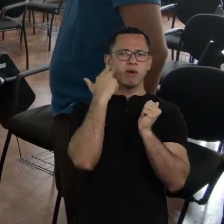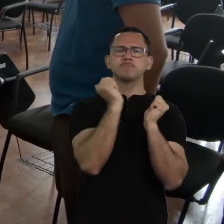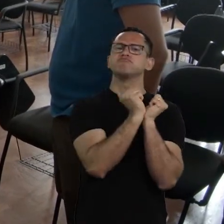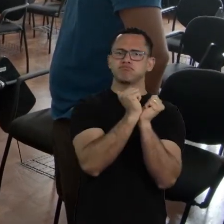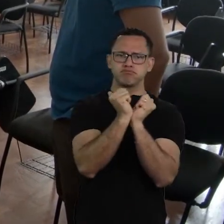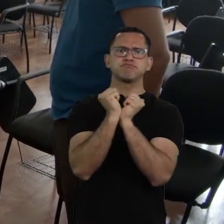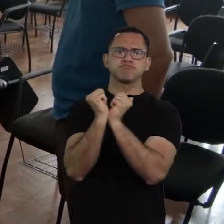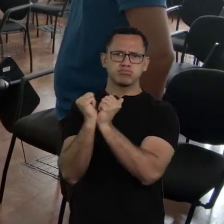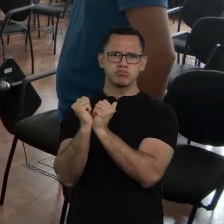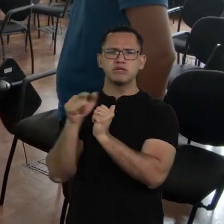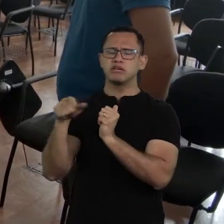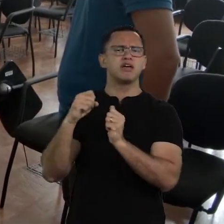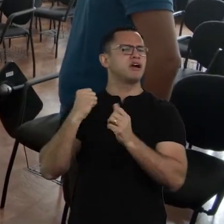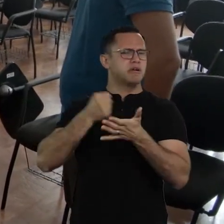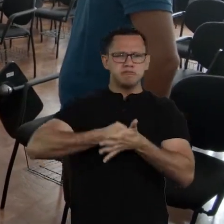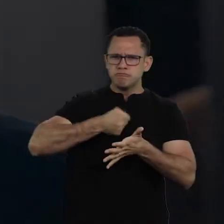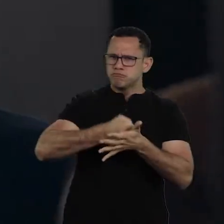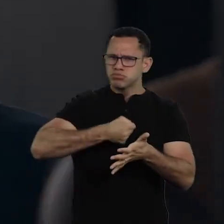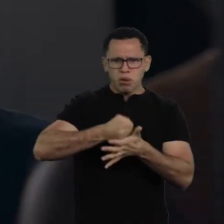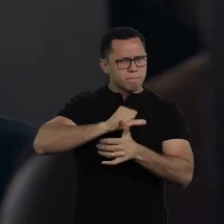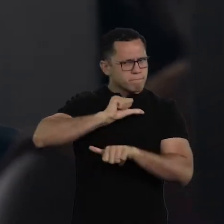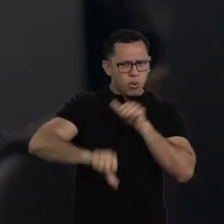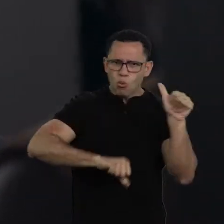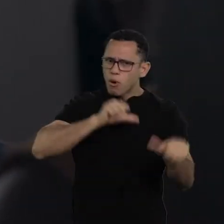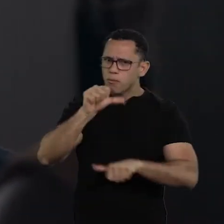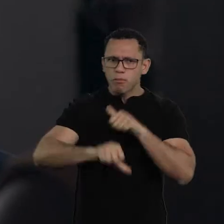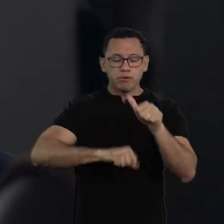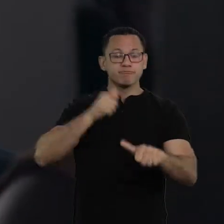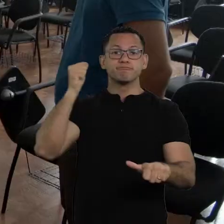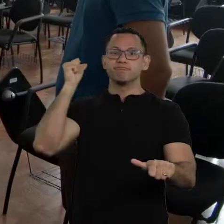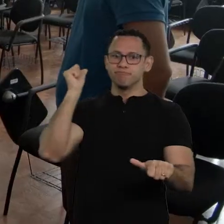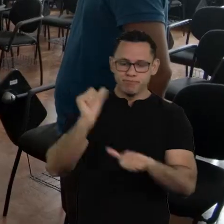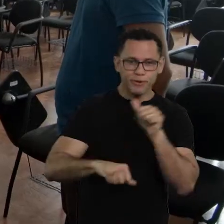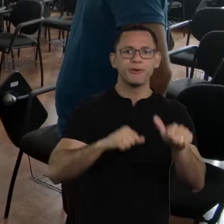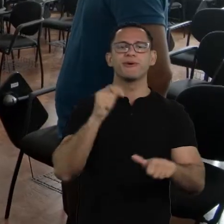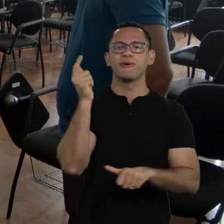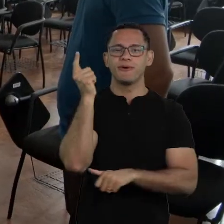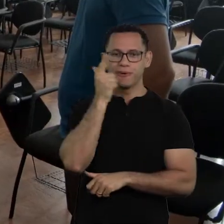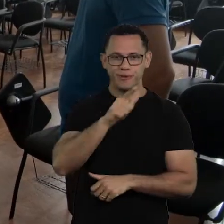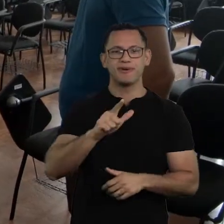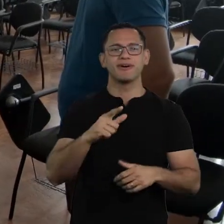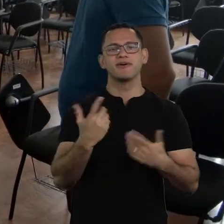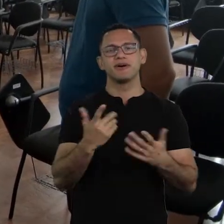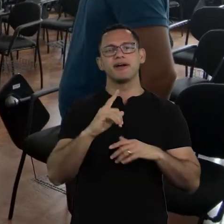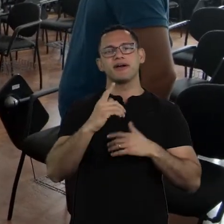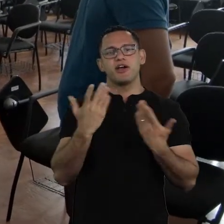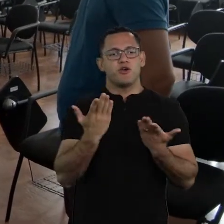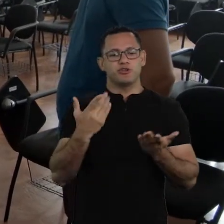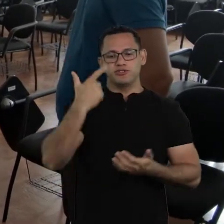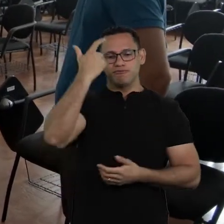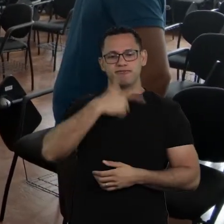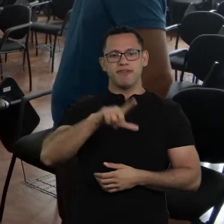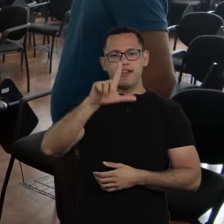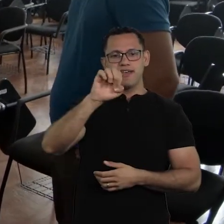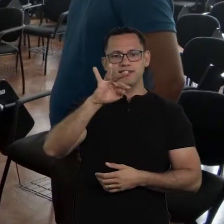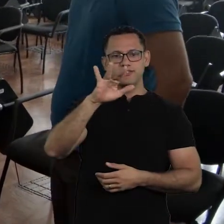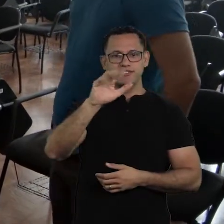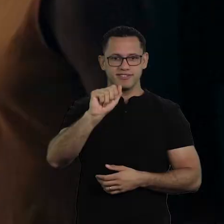what he did was very important to pave the way for freedom, to pave the way for Leticia to be here today,